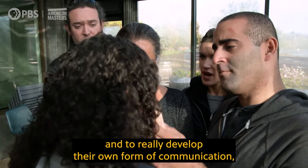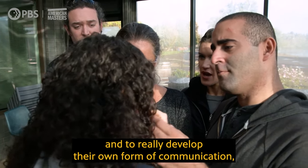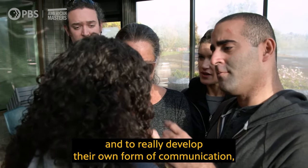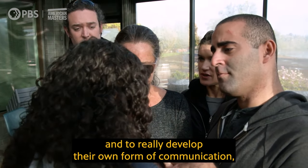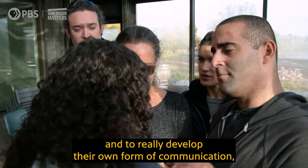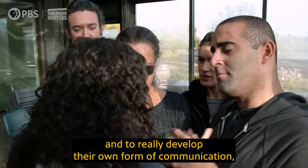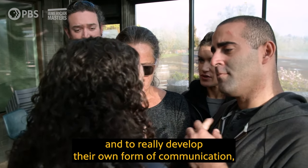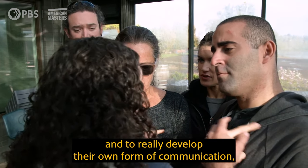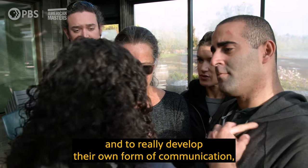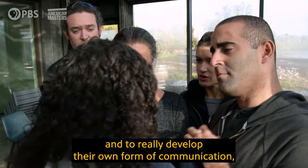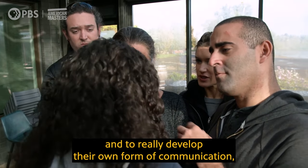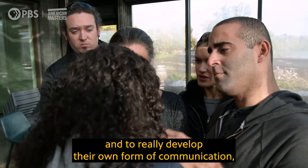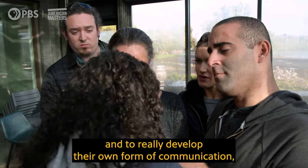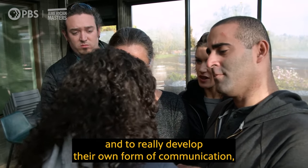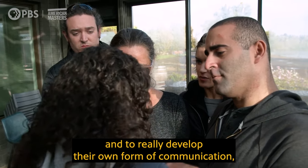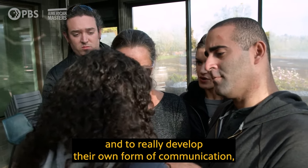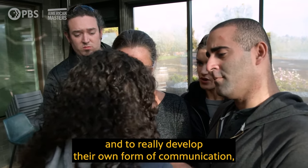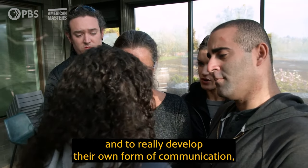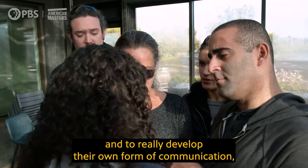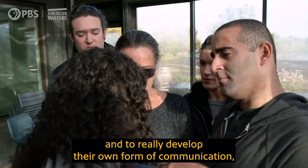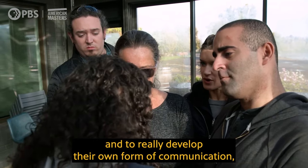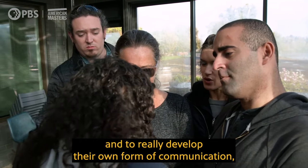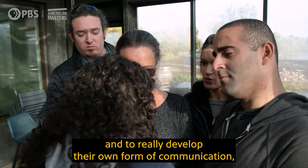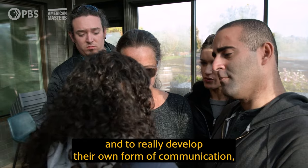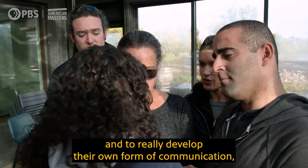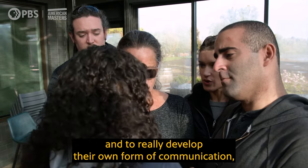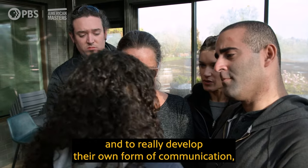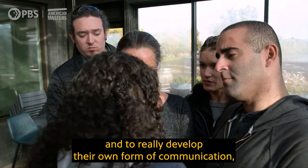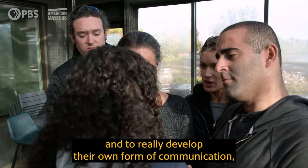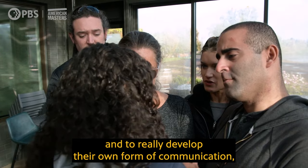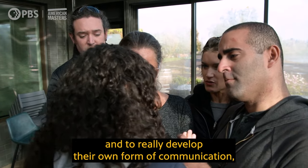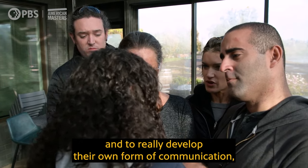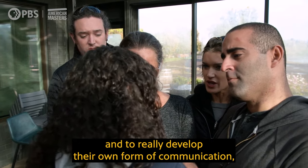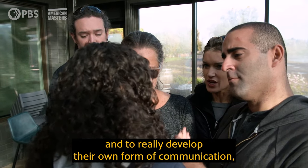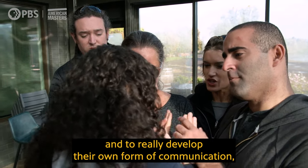and to really develop their own form of communication,